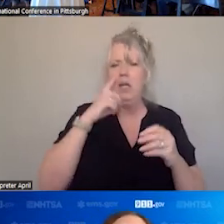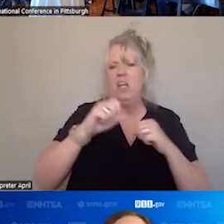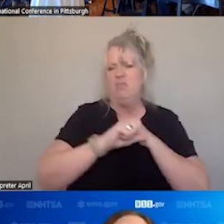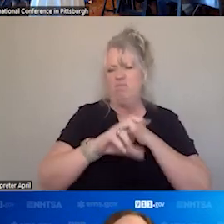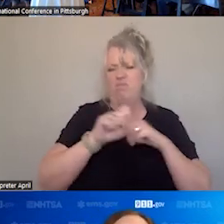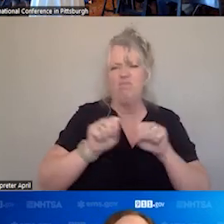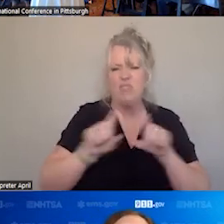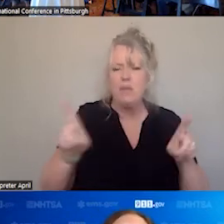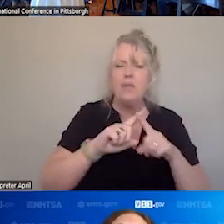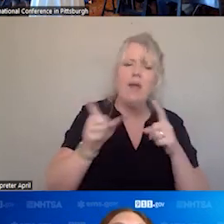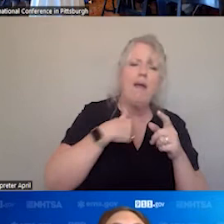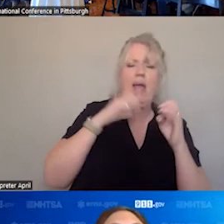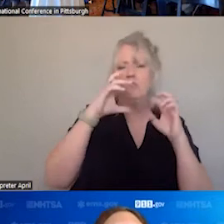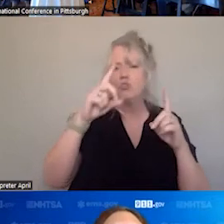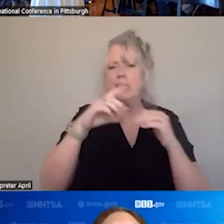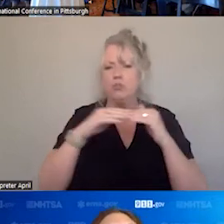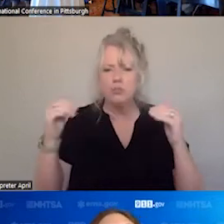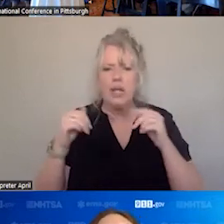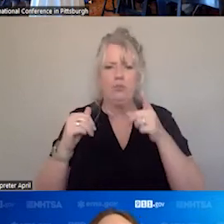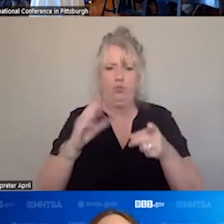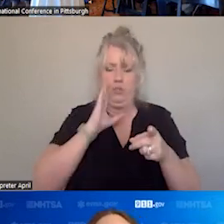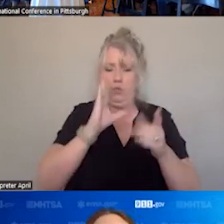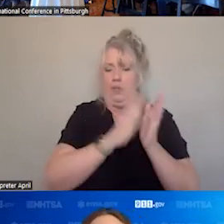OF PRACTICE. THIS IS THE FLOOR. ACRAW THE COUNTRY. CAN BE TKOPTD. ACROSS THE COUNTRY. CAN BE ADOPTED,